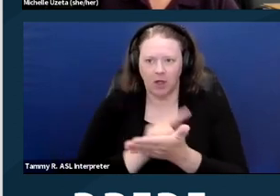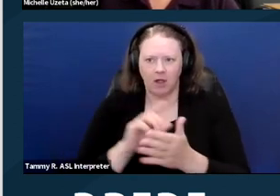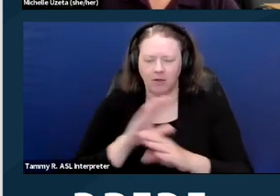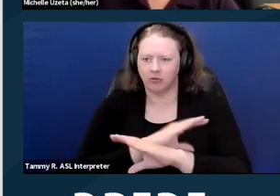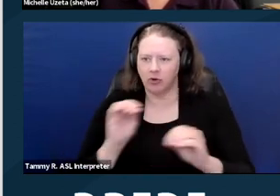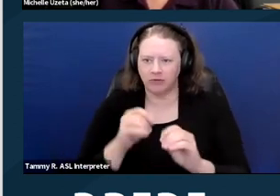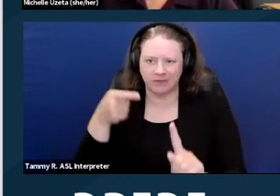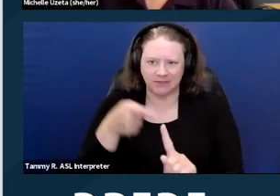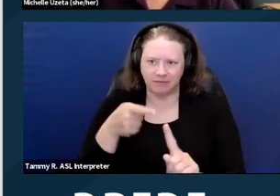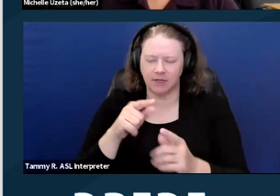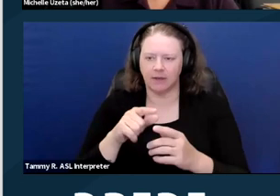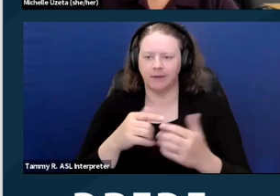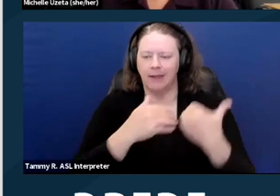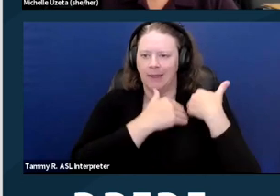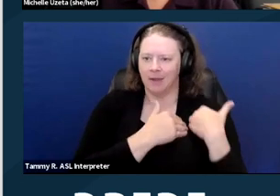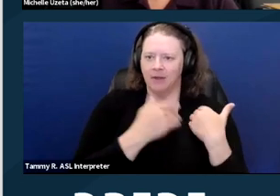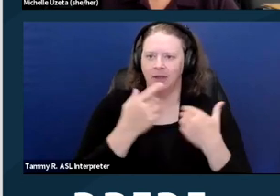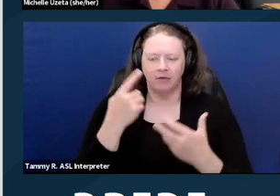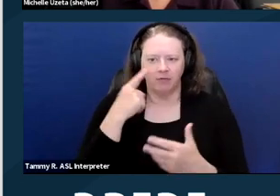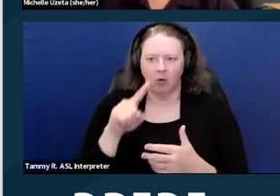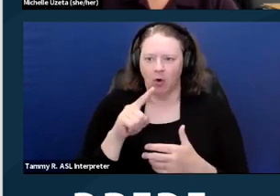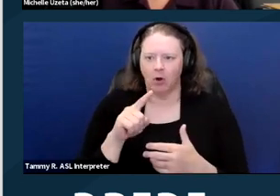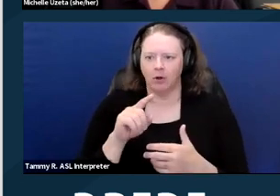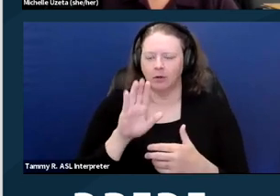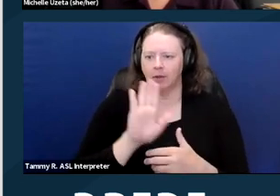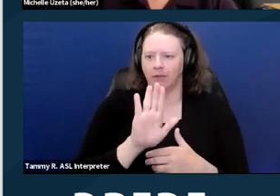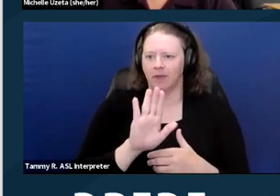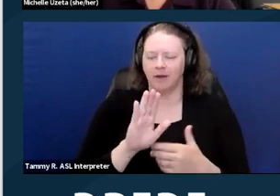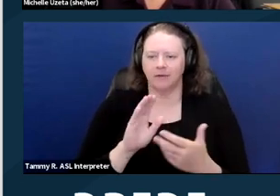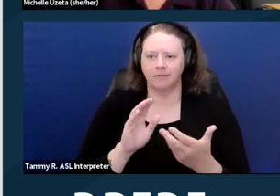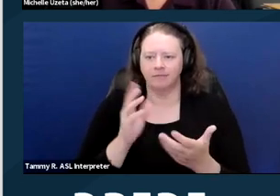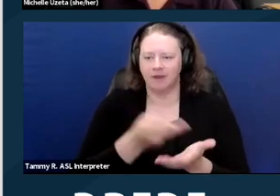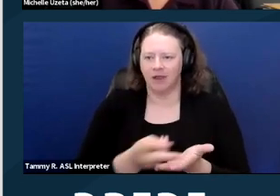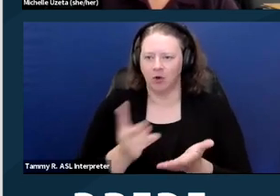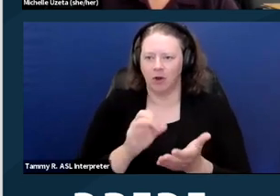to engage in an interactive process with the tenant who needs an accommodation or modification.